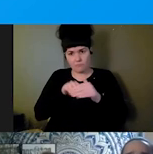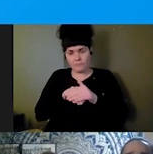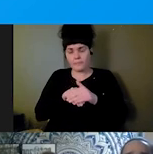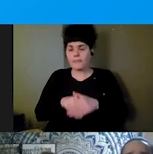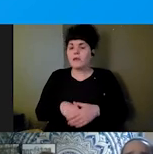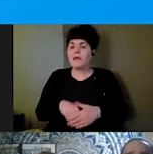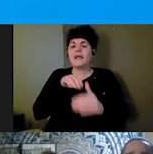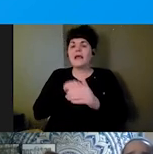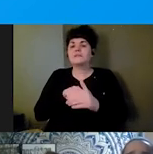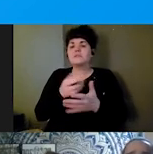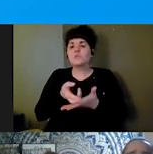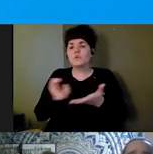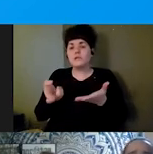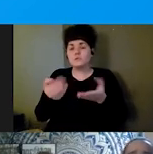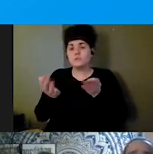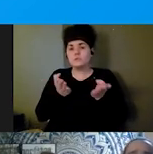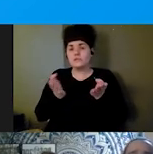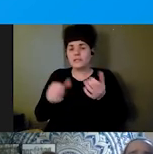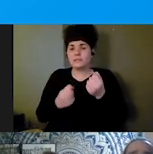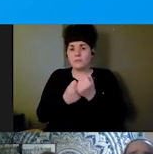disabilities to live independently in our own homes